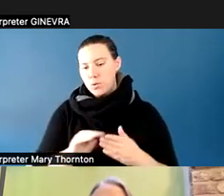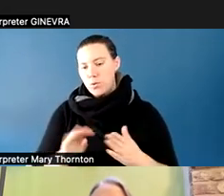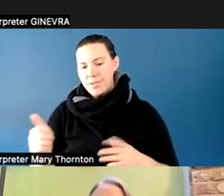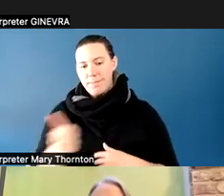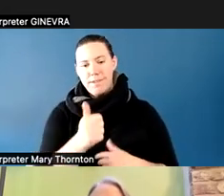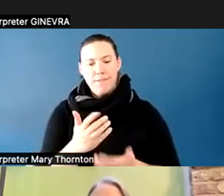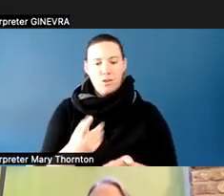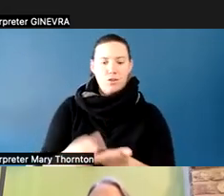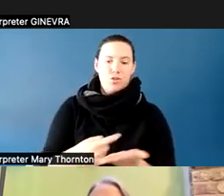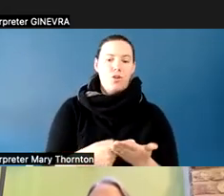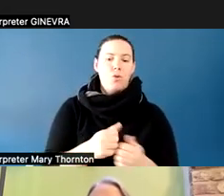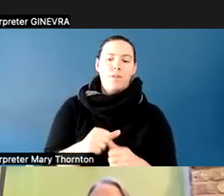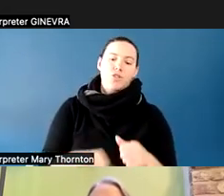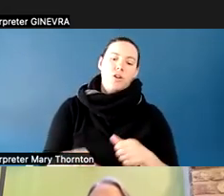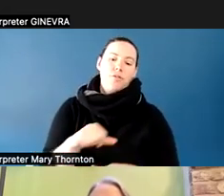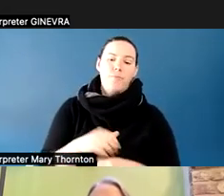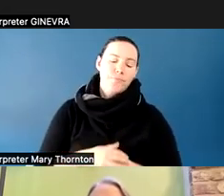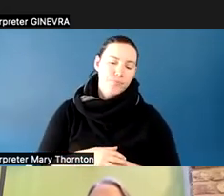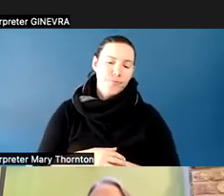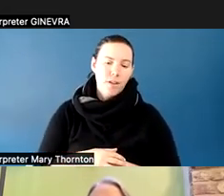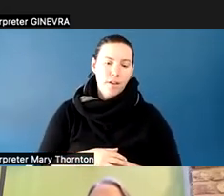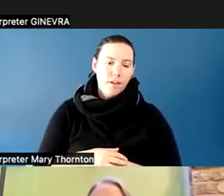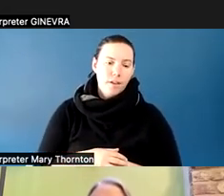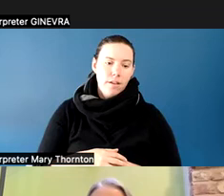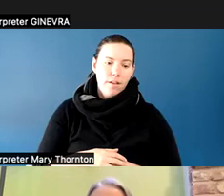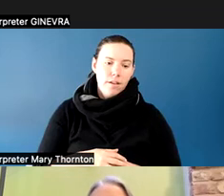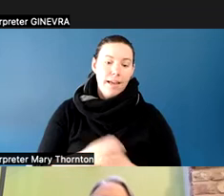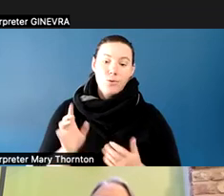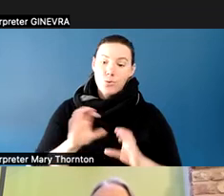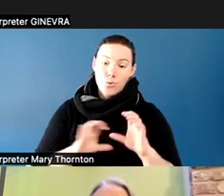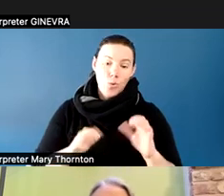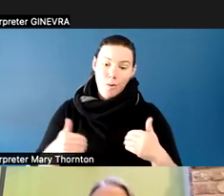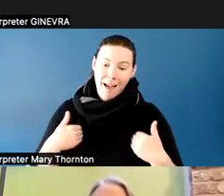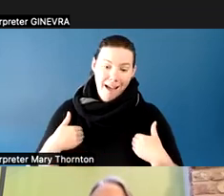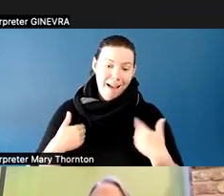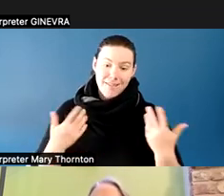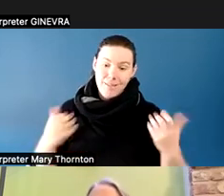and how they're learning. And Zoom has a lot of those capabilities. We've all been doing this for a couple of years now.